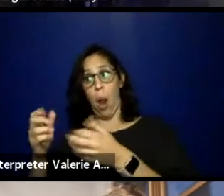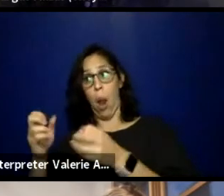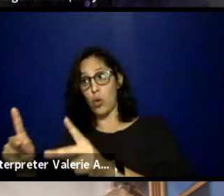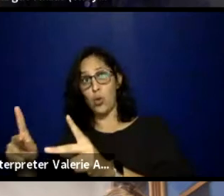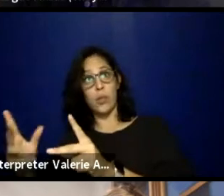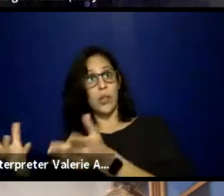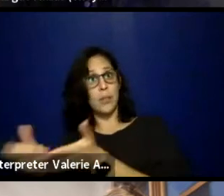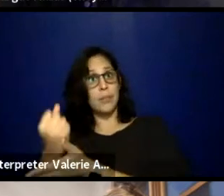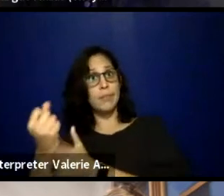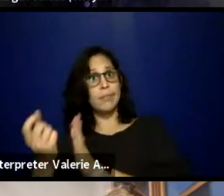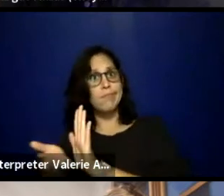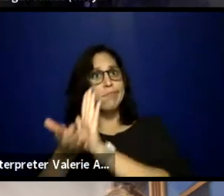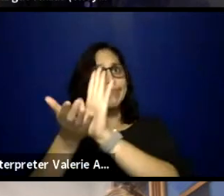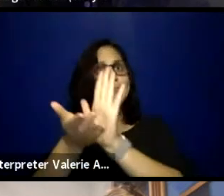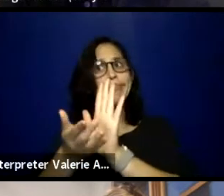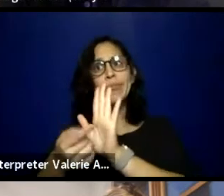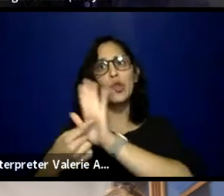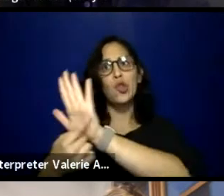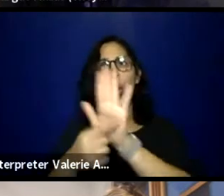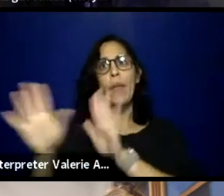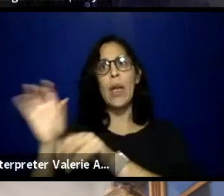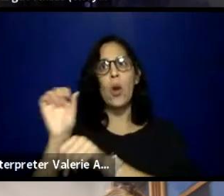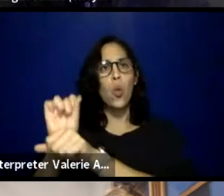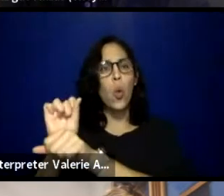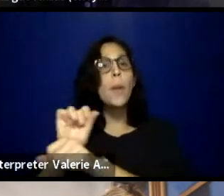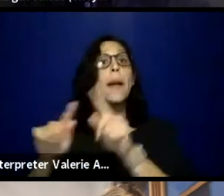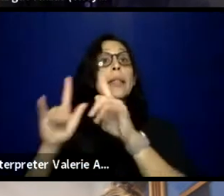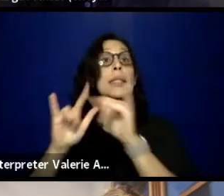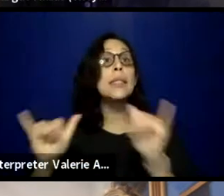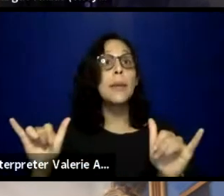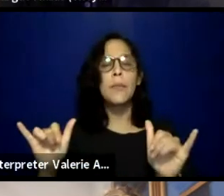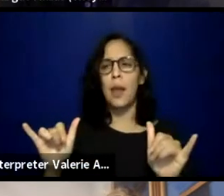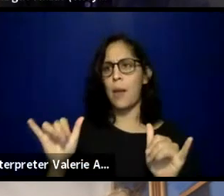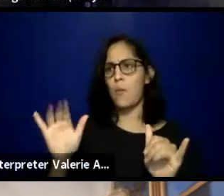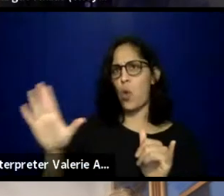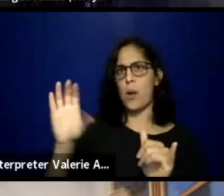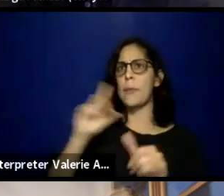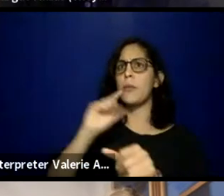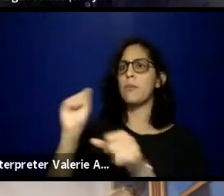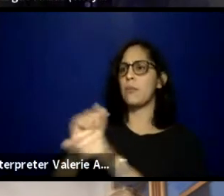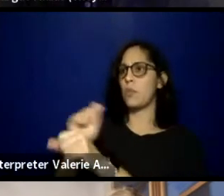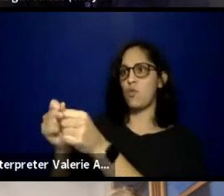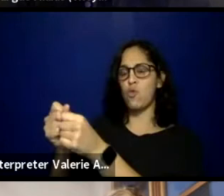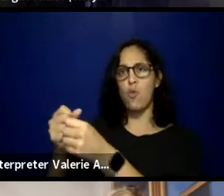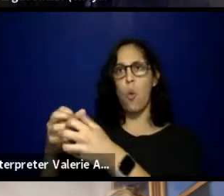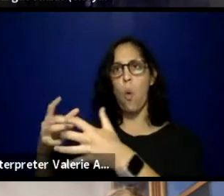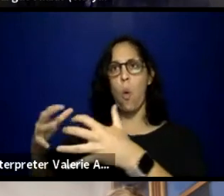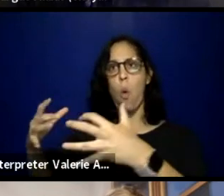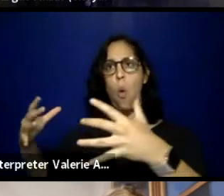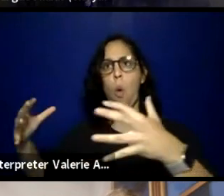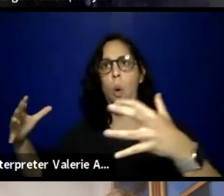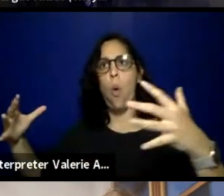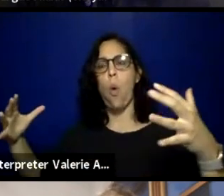but also allowing your company to grow into the magnitude of what it will be,